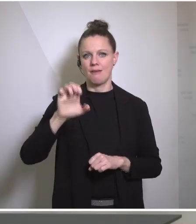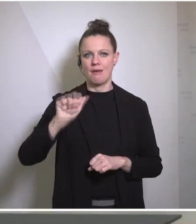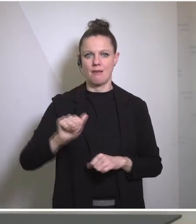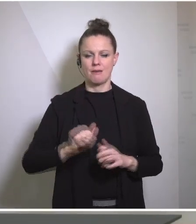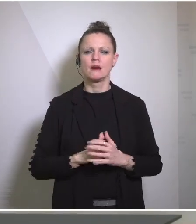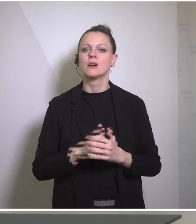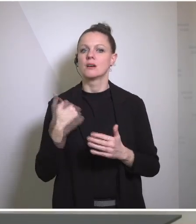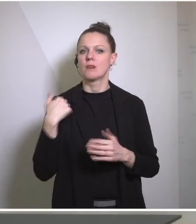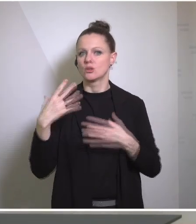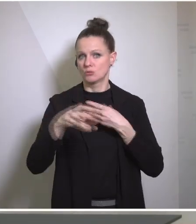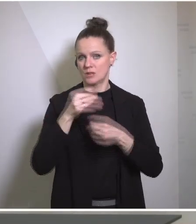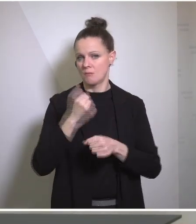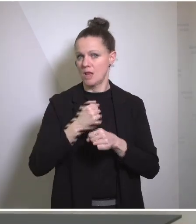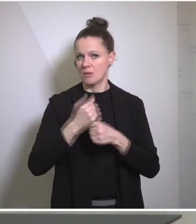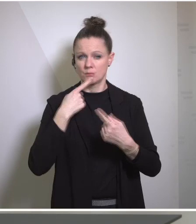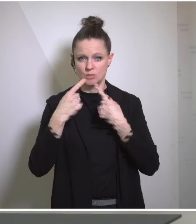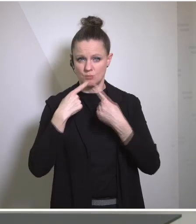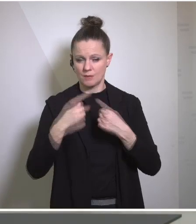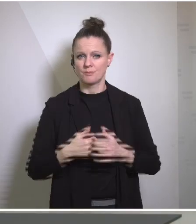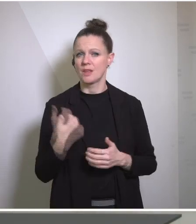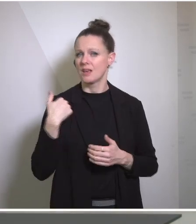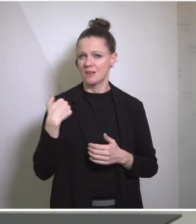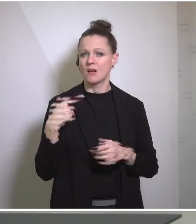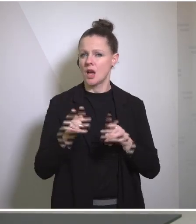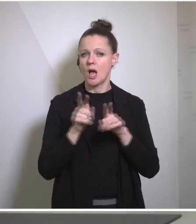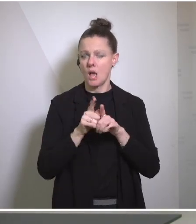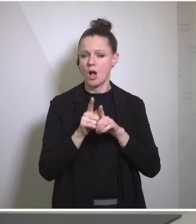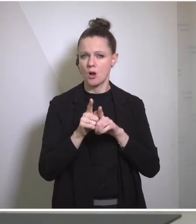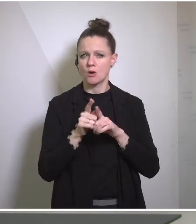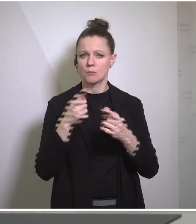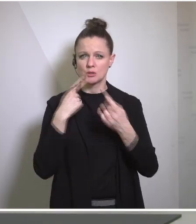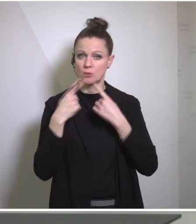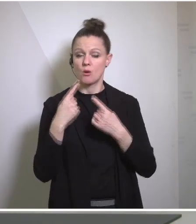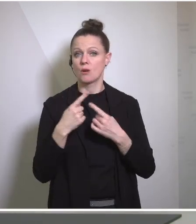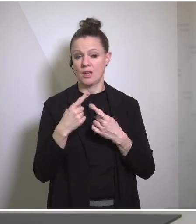General Grossi. We discussed the dangers to Global Security from Russia's aggression against Ukraine